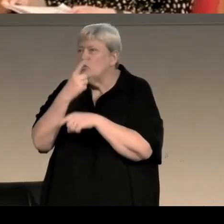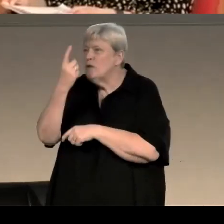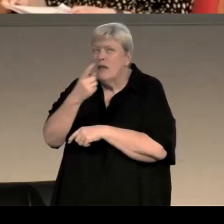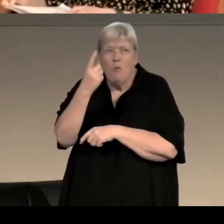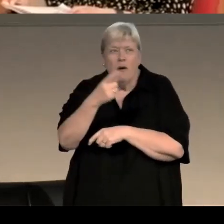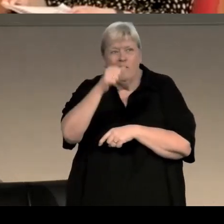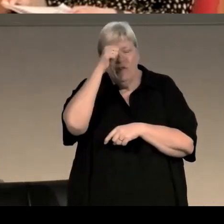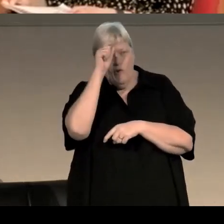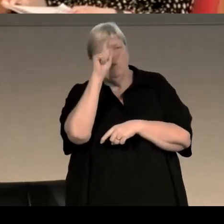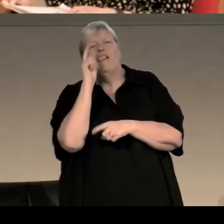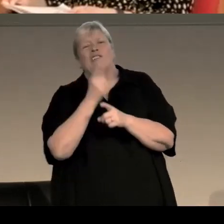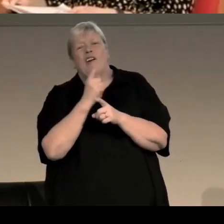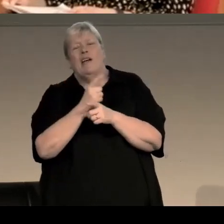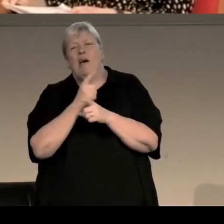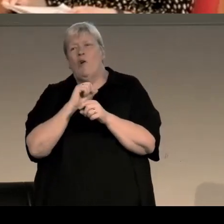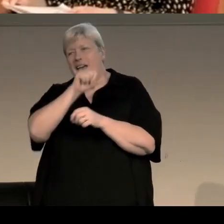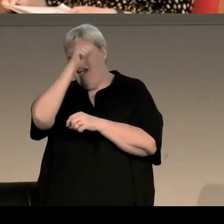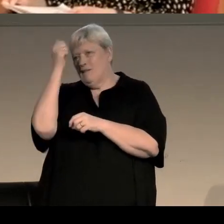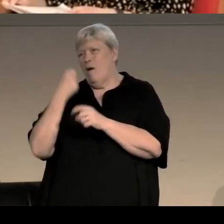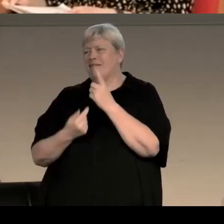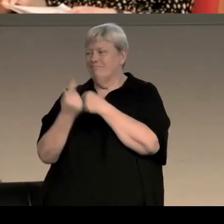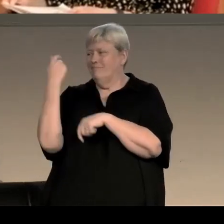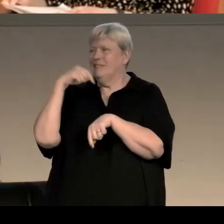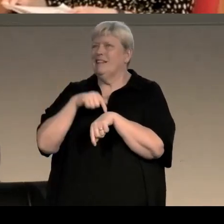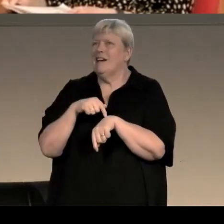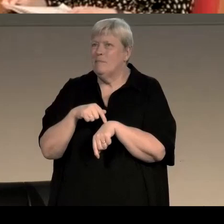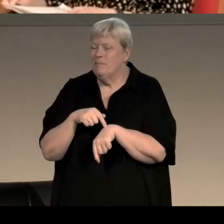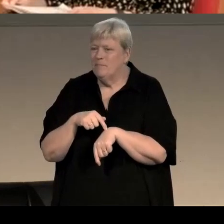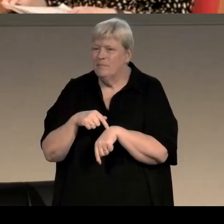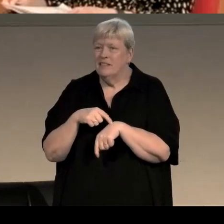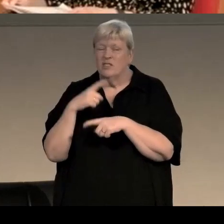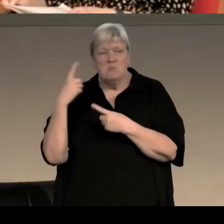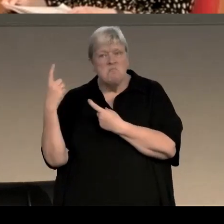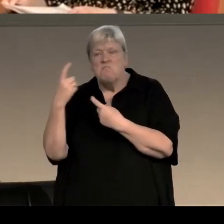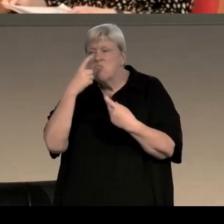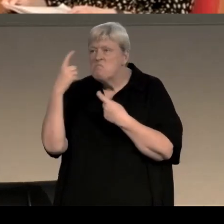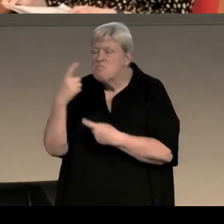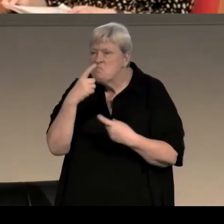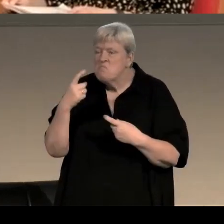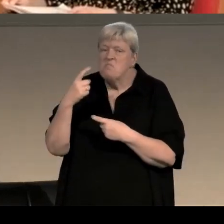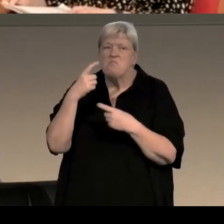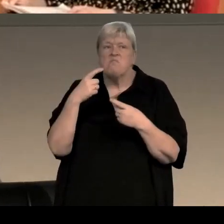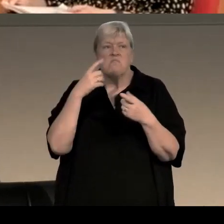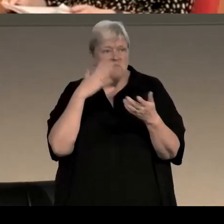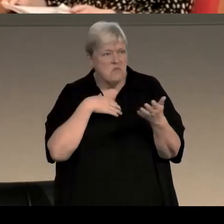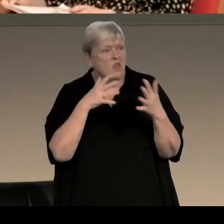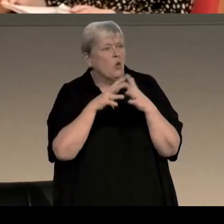who knows what they're talking about, who was there at the time in this instance. So I hooked up with with Ruth Wishart who was the woman's editor on the Daily Record